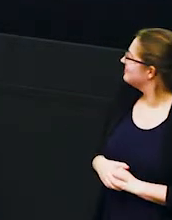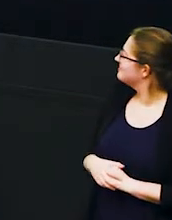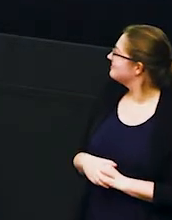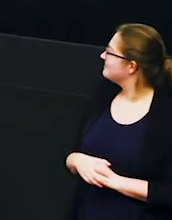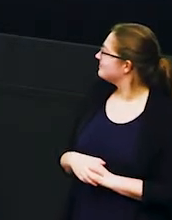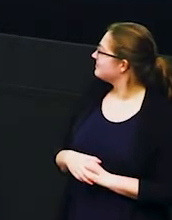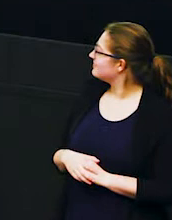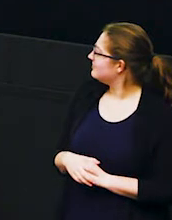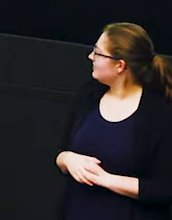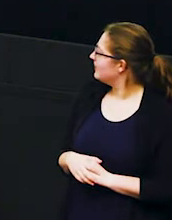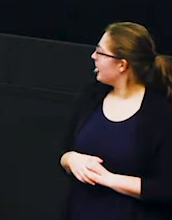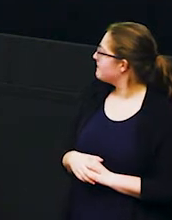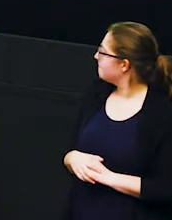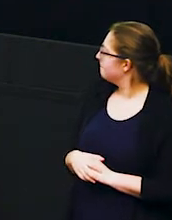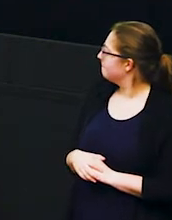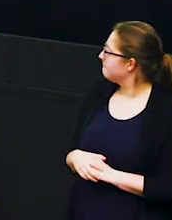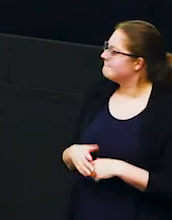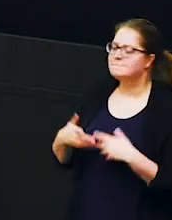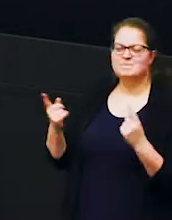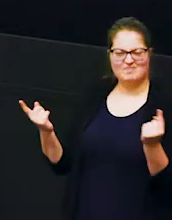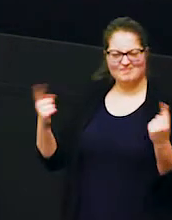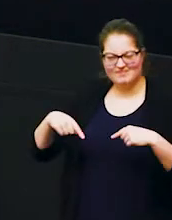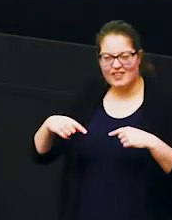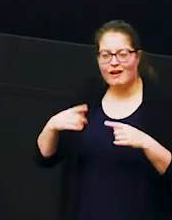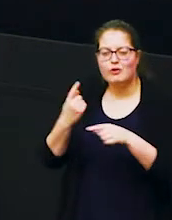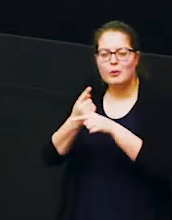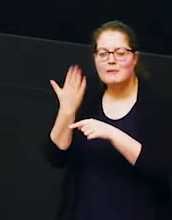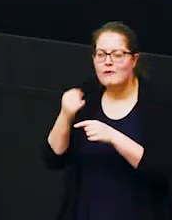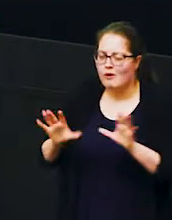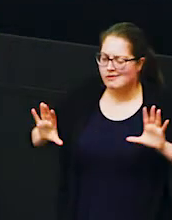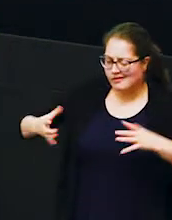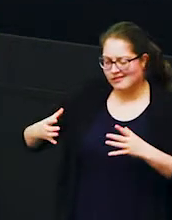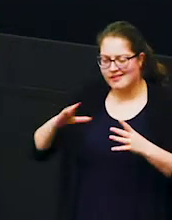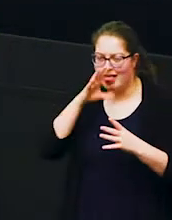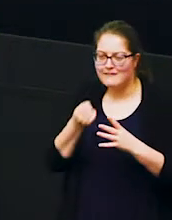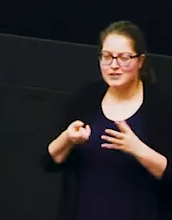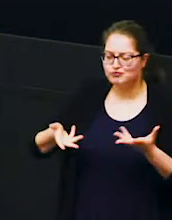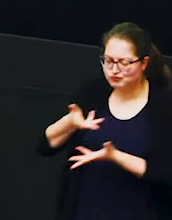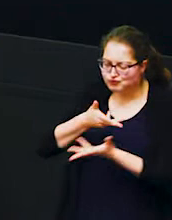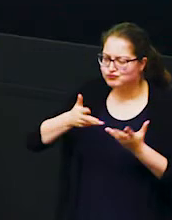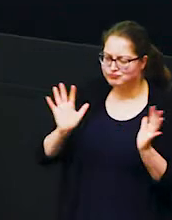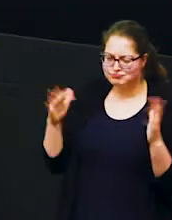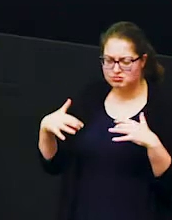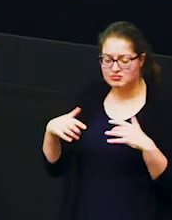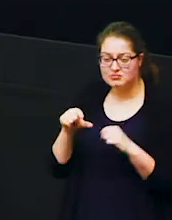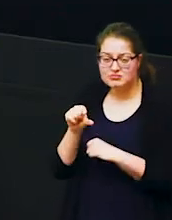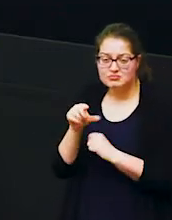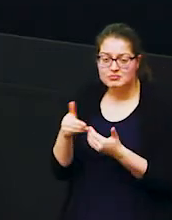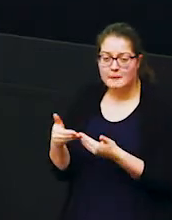now i want you to i want to bring you back now to this huge gathering of elephants we're in amongst this huge gathering of elephants and this tiny car for acacia well it's all